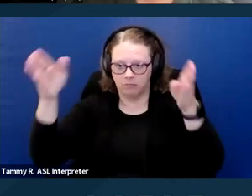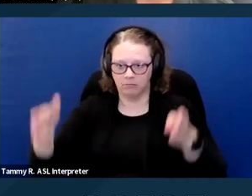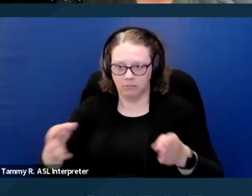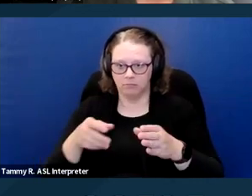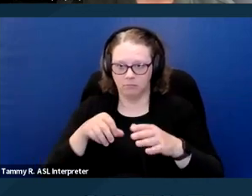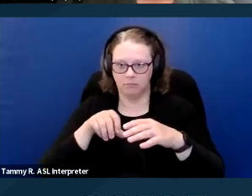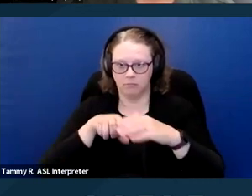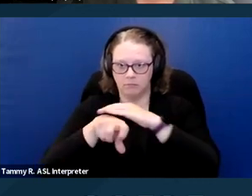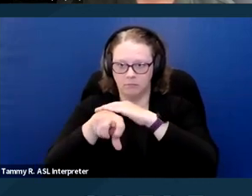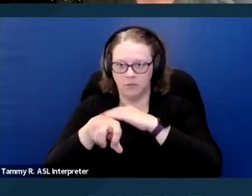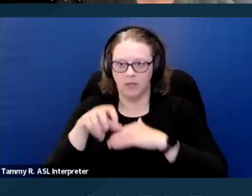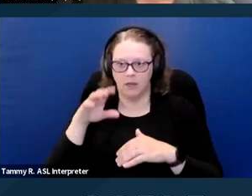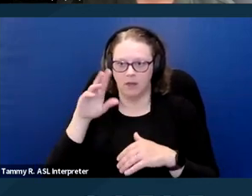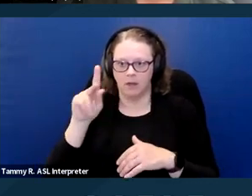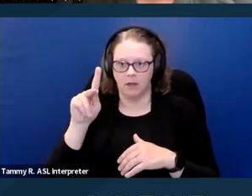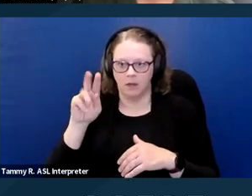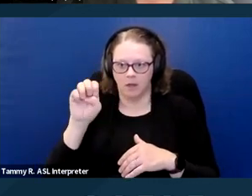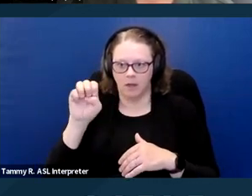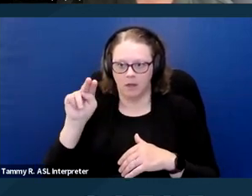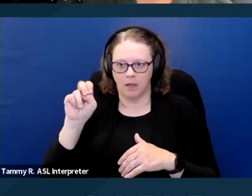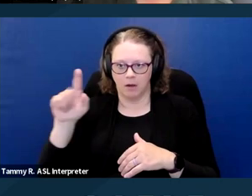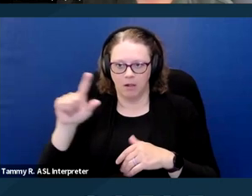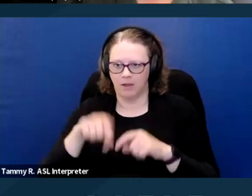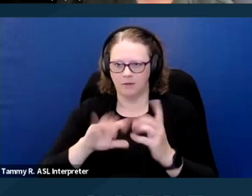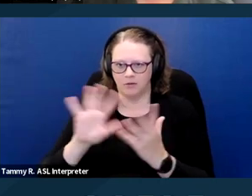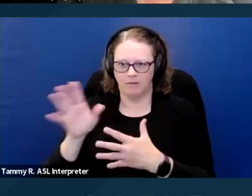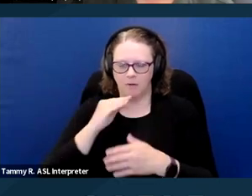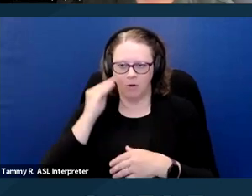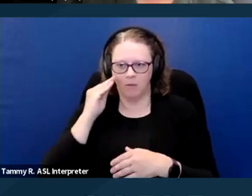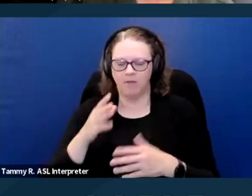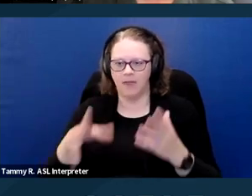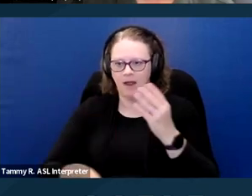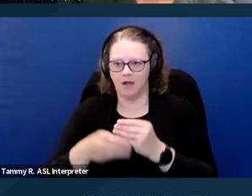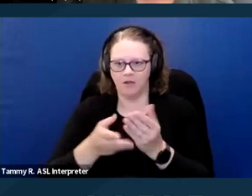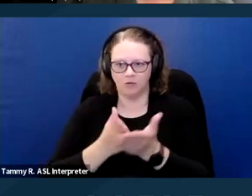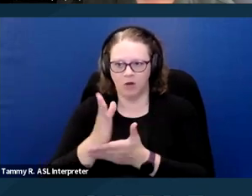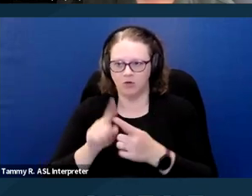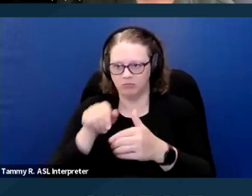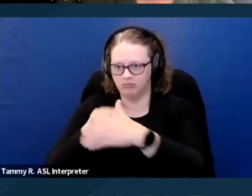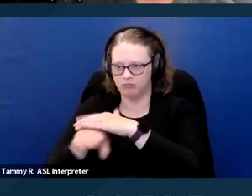They add in there the right to go in and do inspections related to the animal.